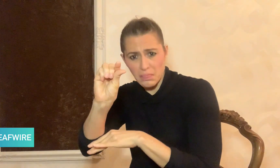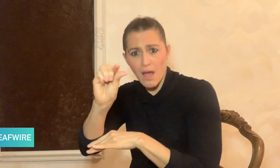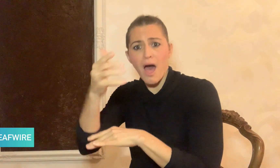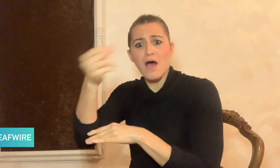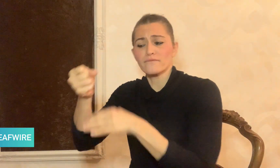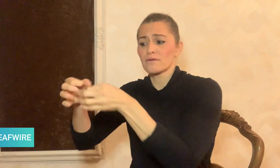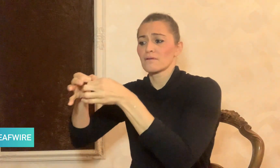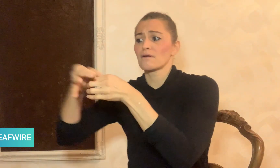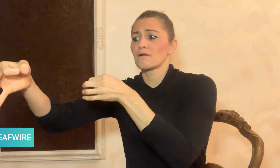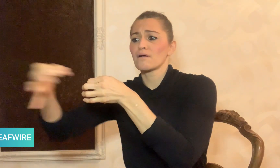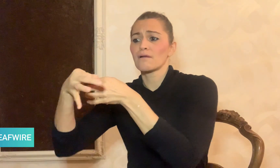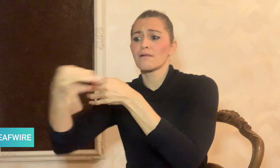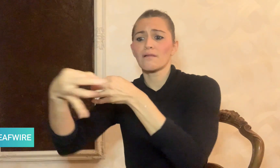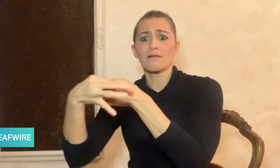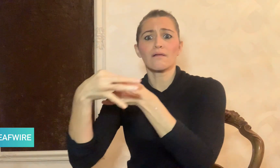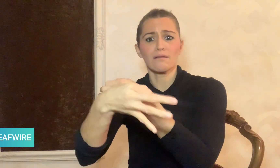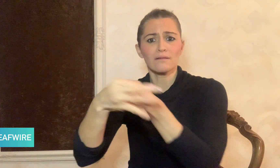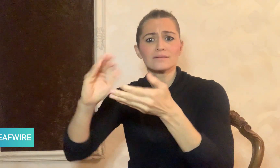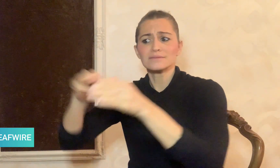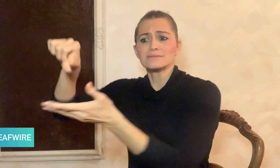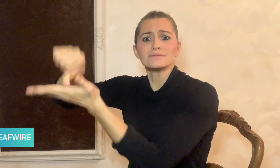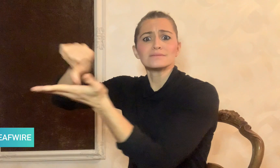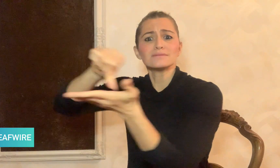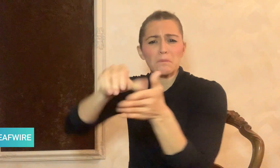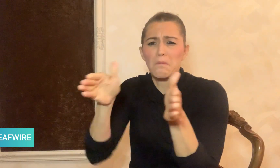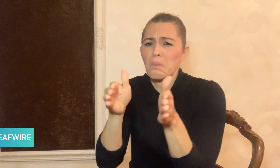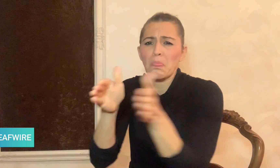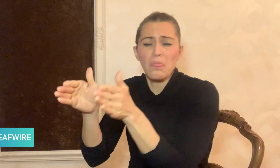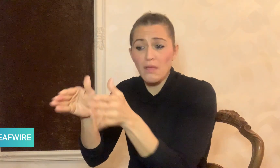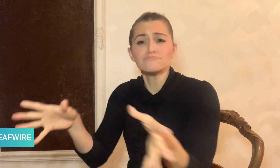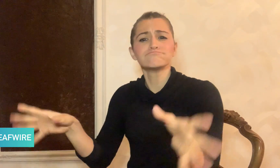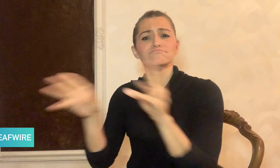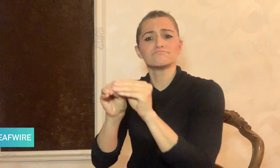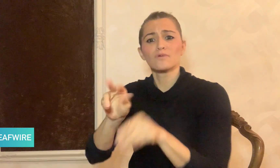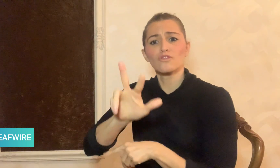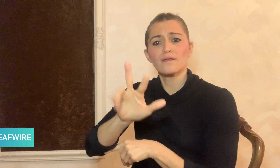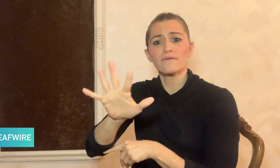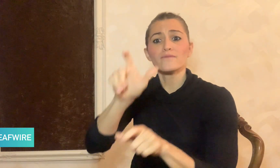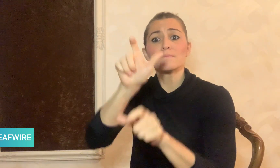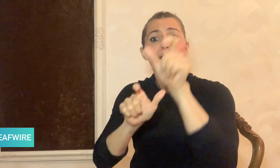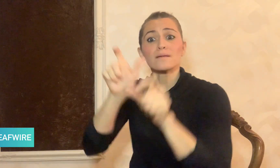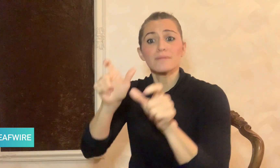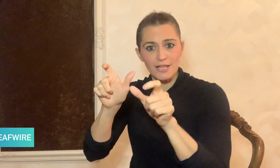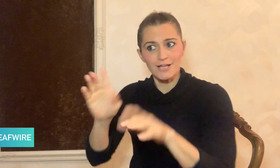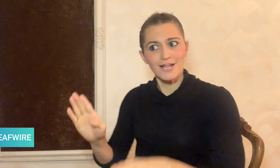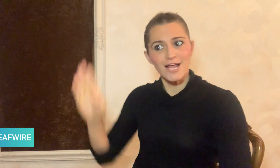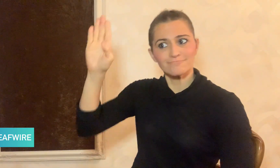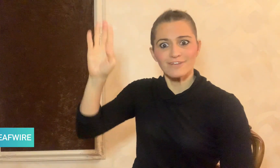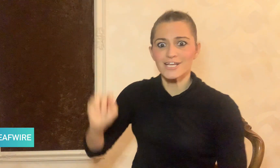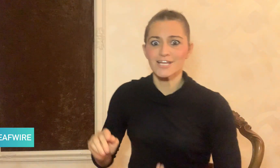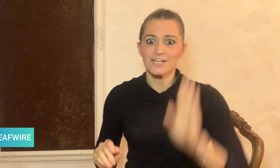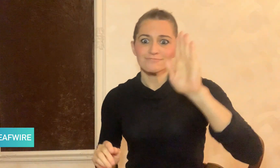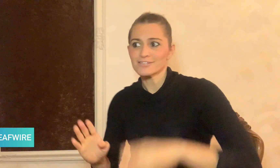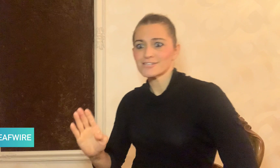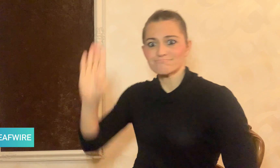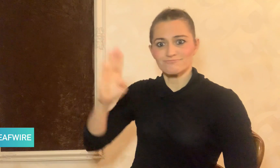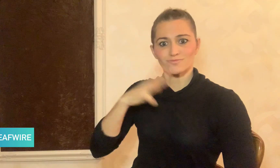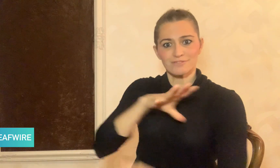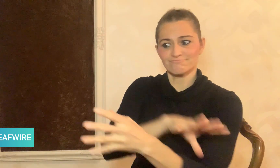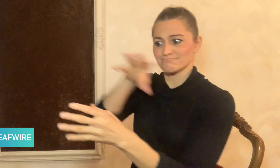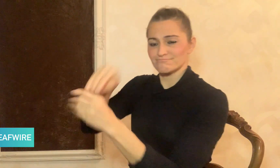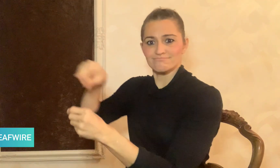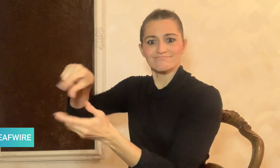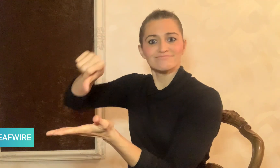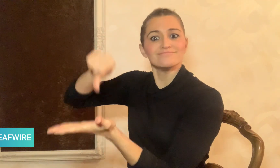in the local town and neighboring towns enrolled in the center’s